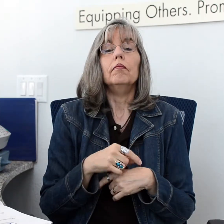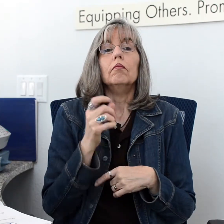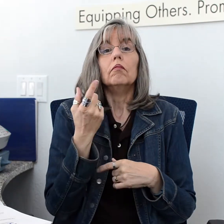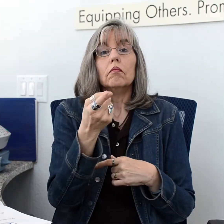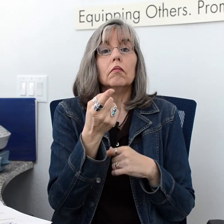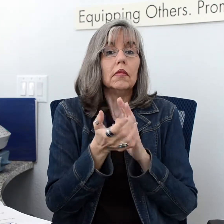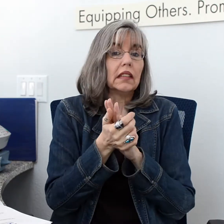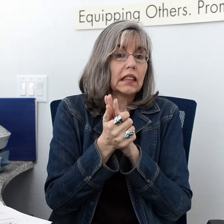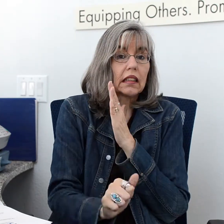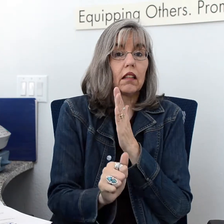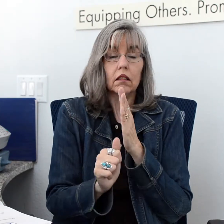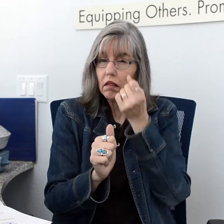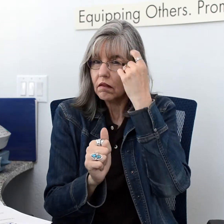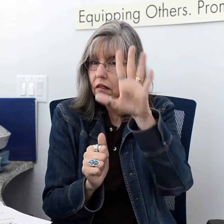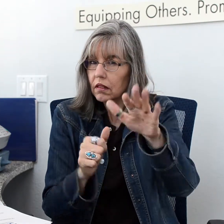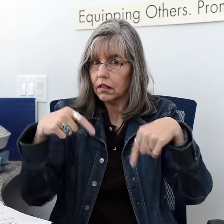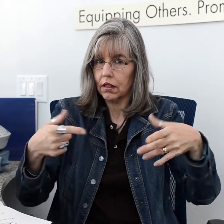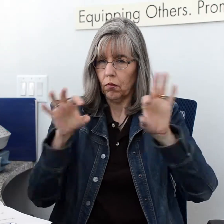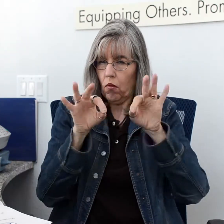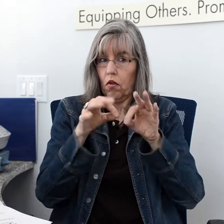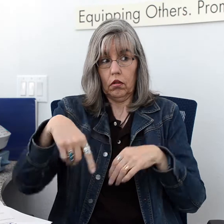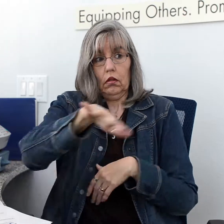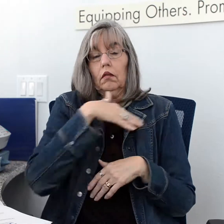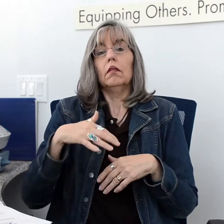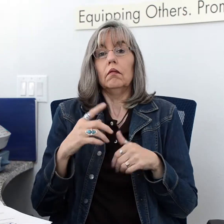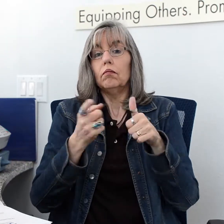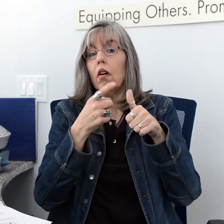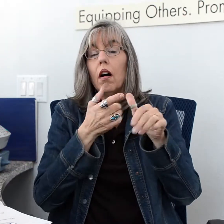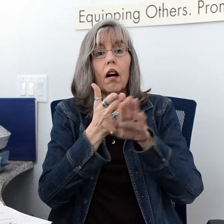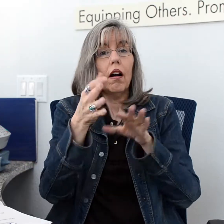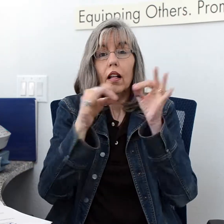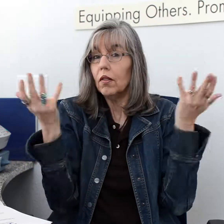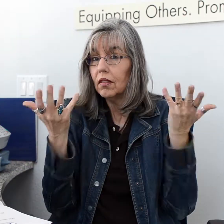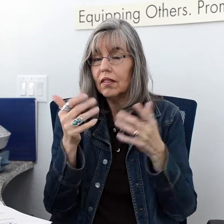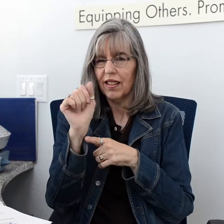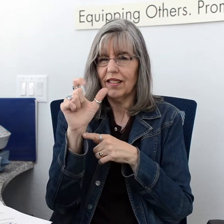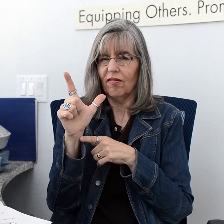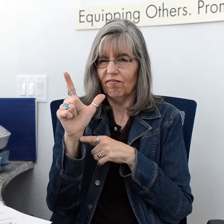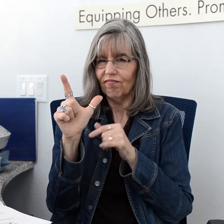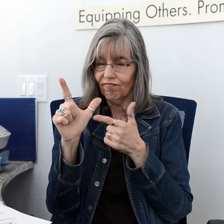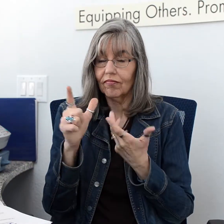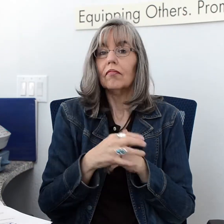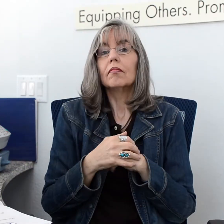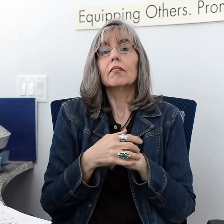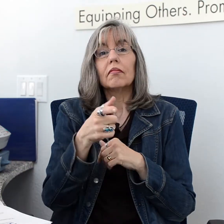Please be considerate that the primary language here at DAC is ASL [American Sign Language].